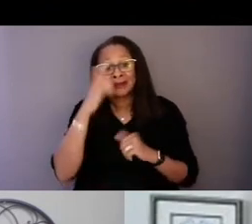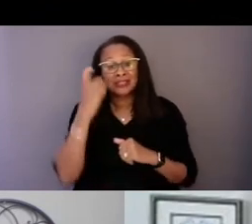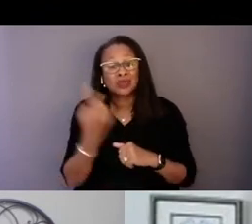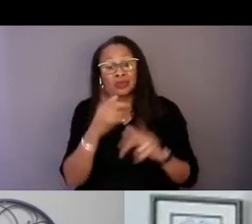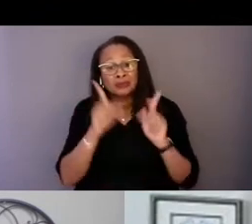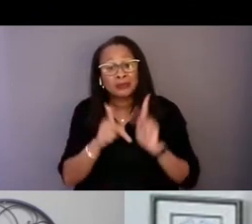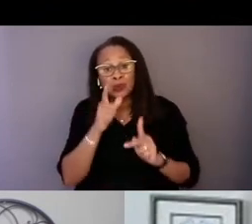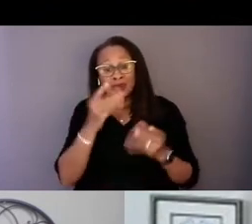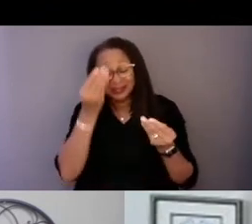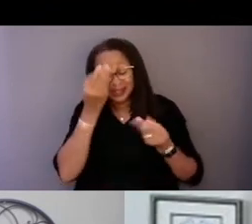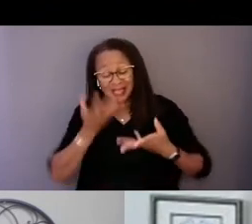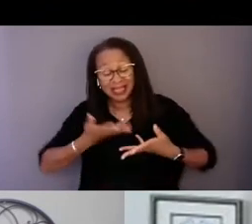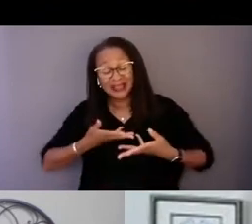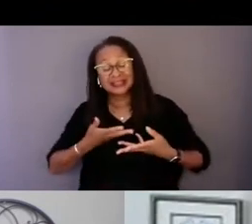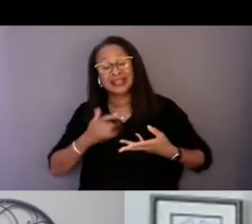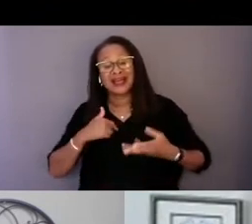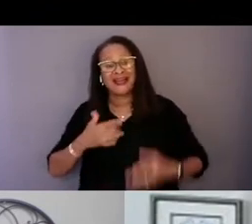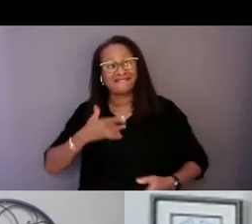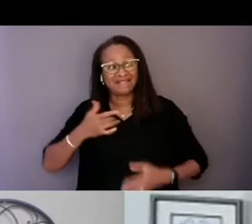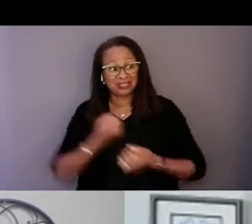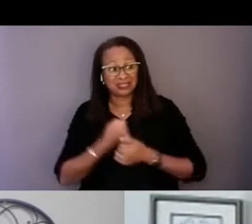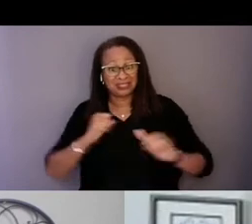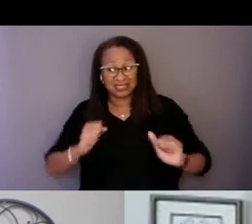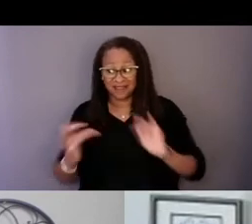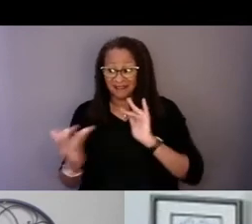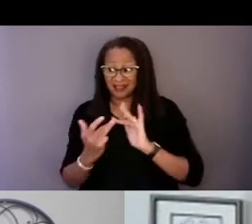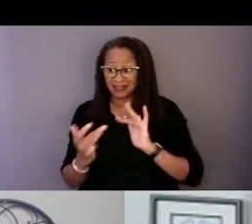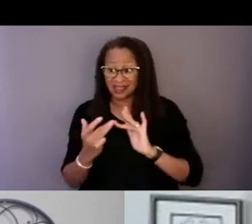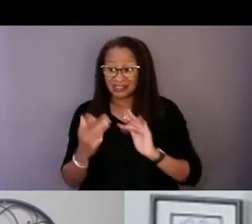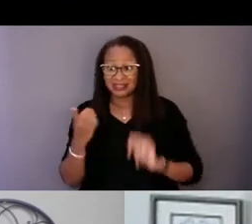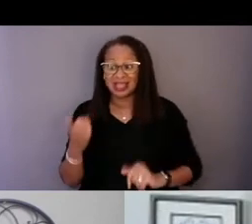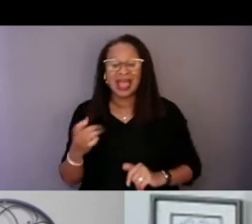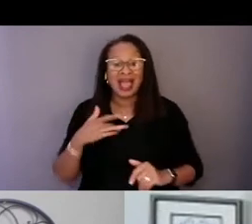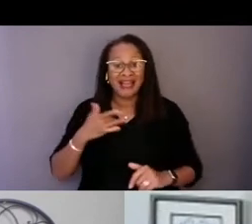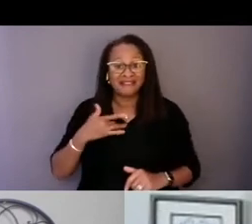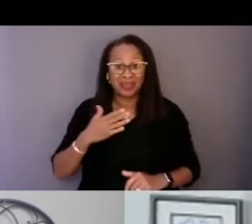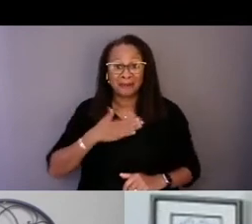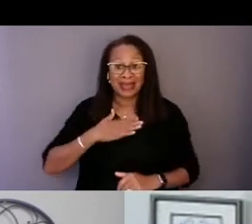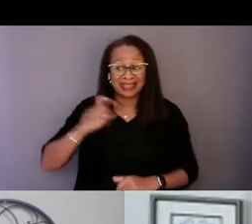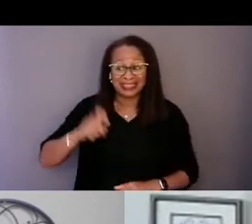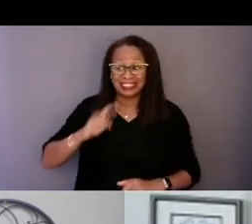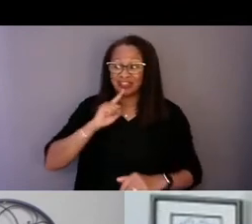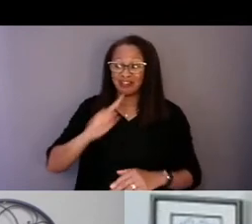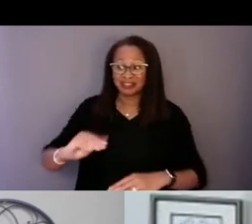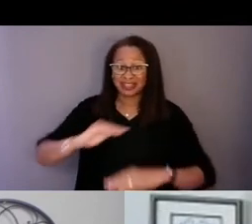"I feel safe calling, I feel that my needs are going to be met,"